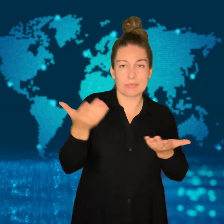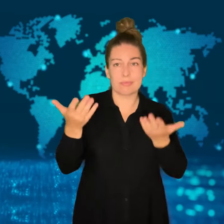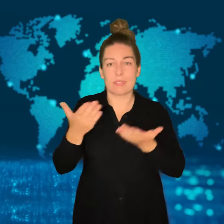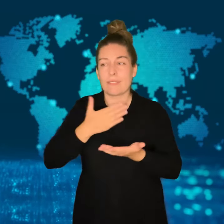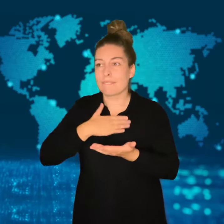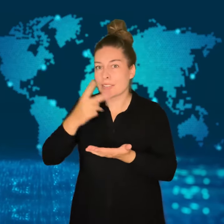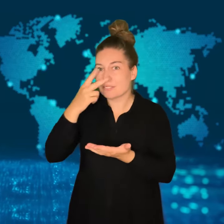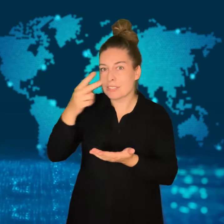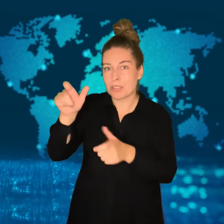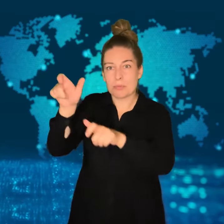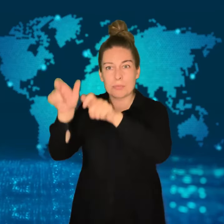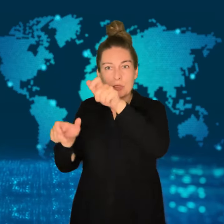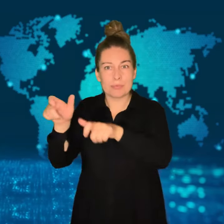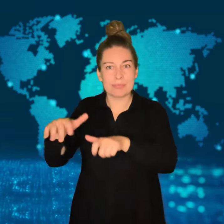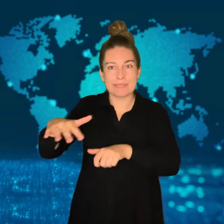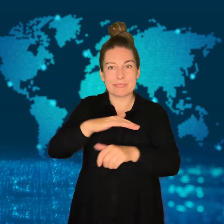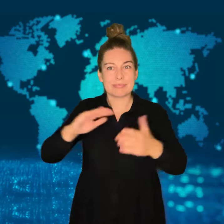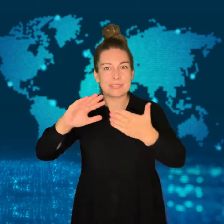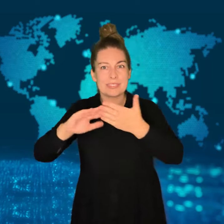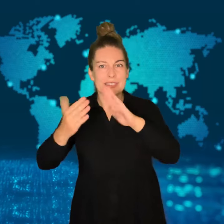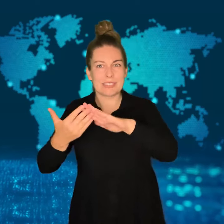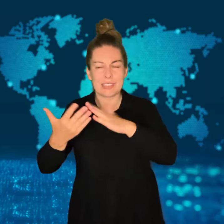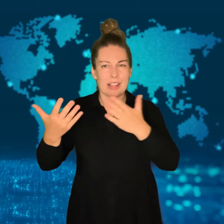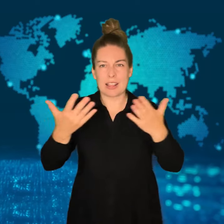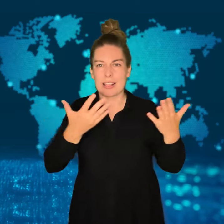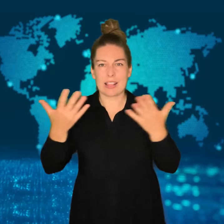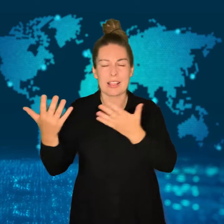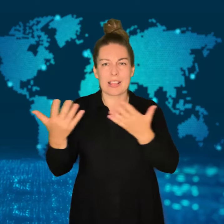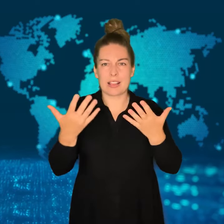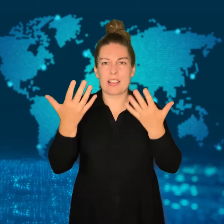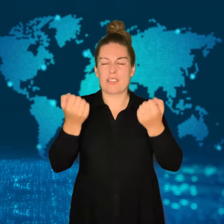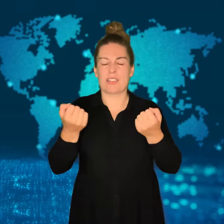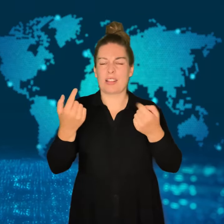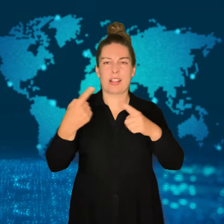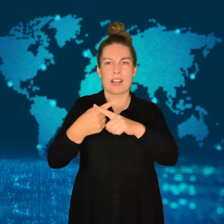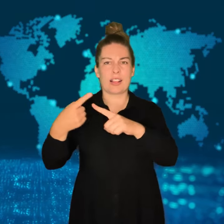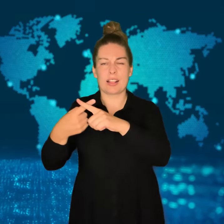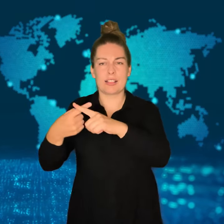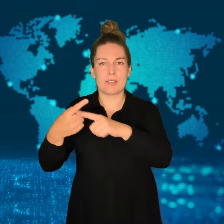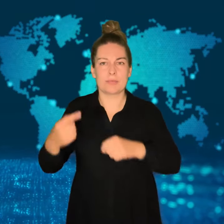been limited because of their accommodations.